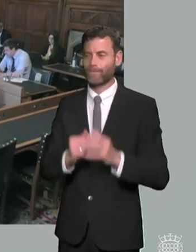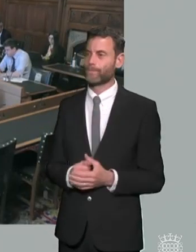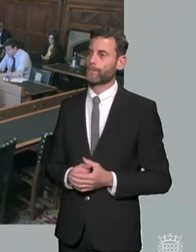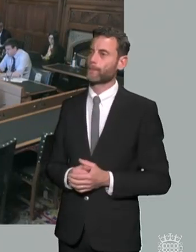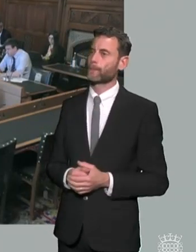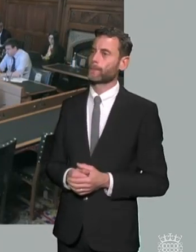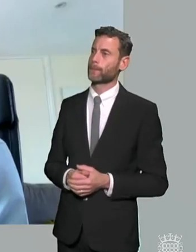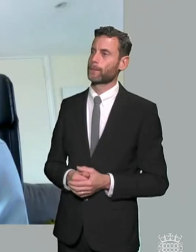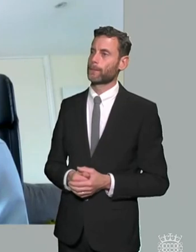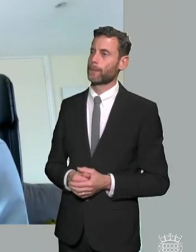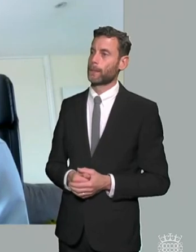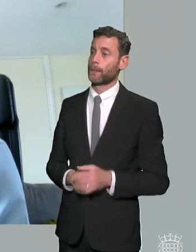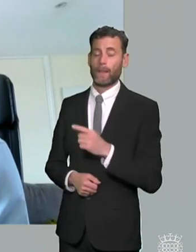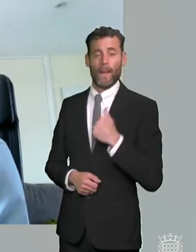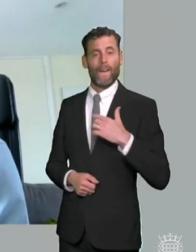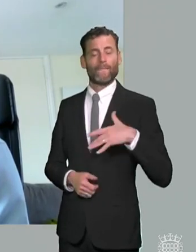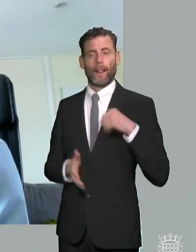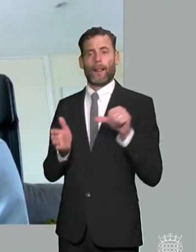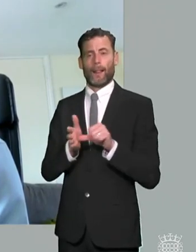short answer that is no and i think that's one of the the